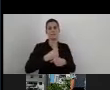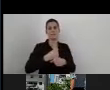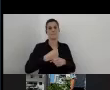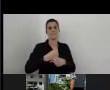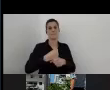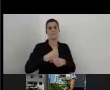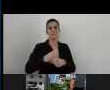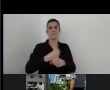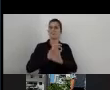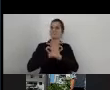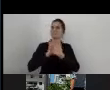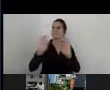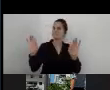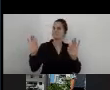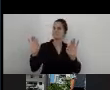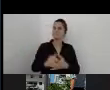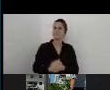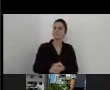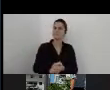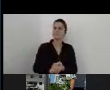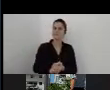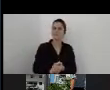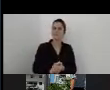Next steps.